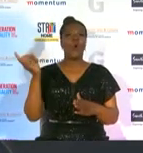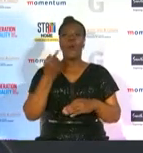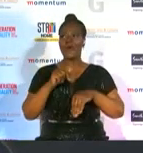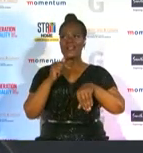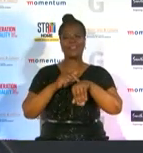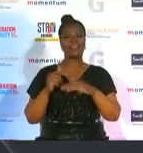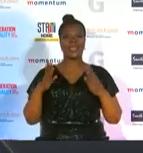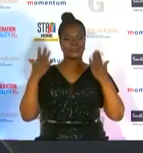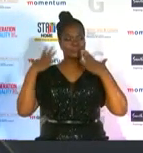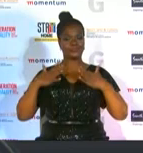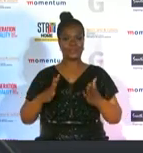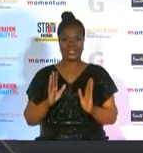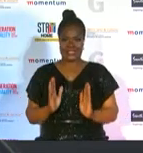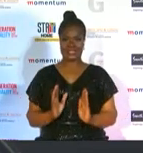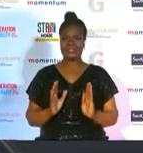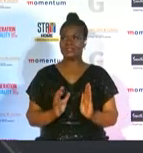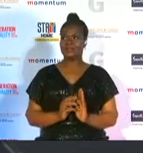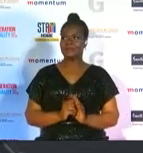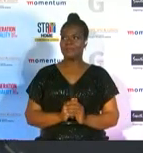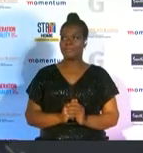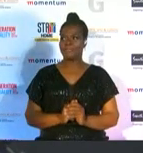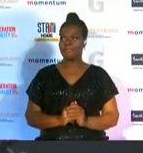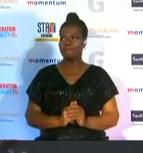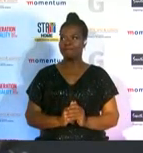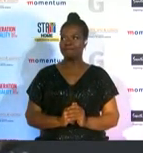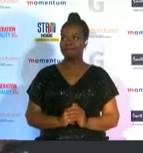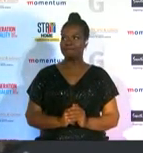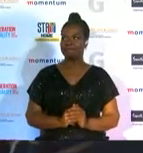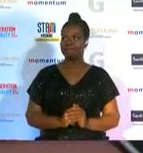with her impeccable style and gorgeous smile